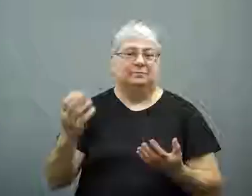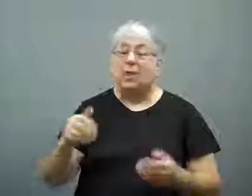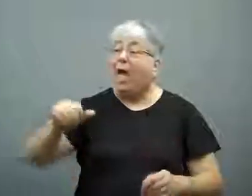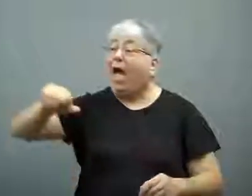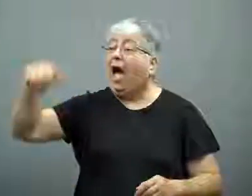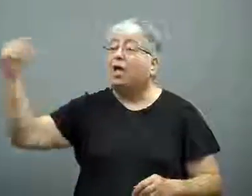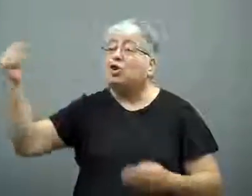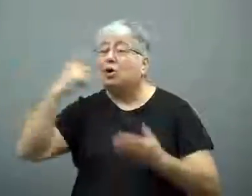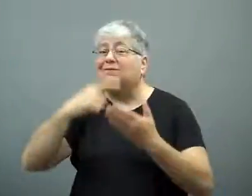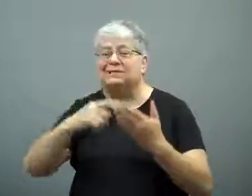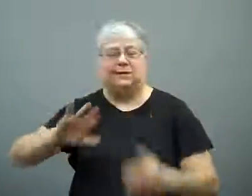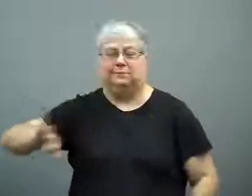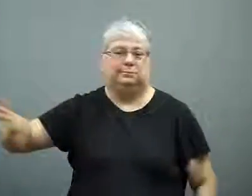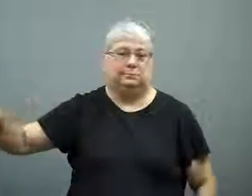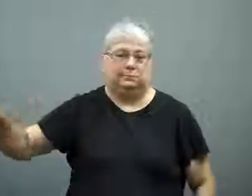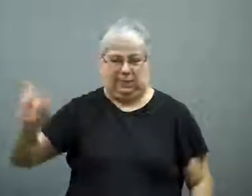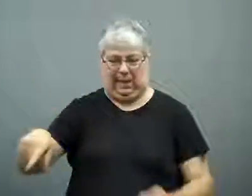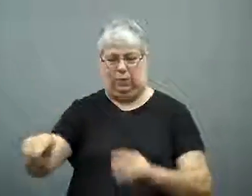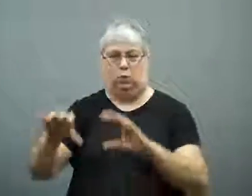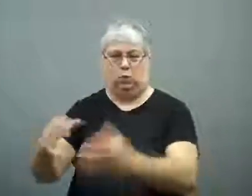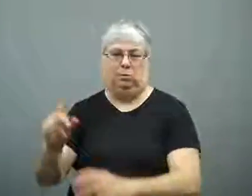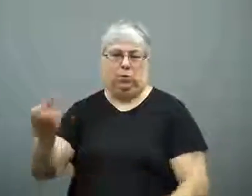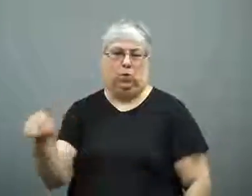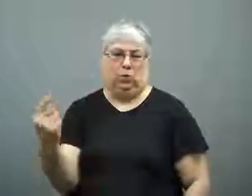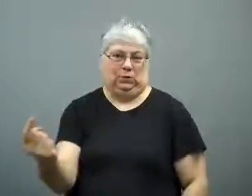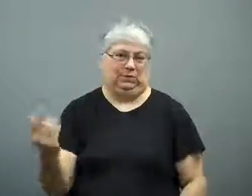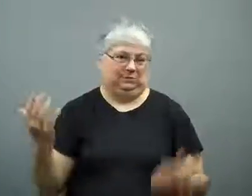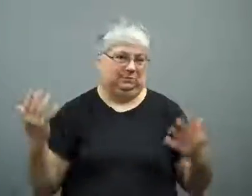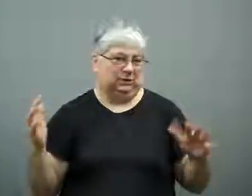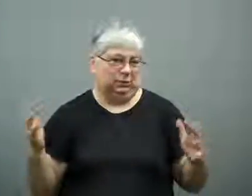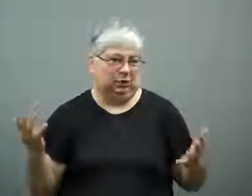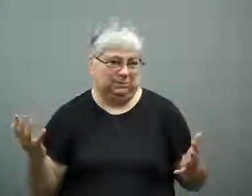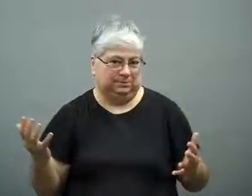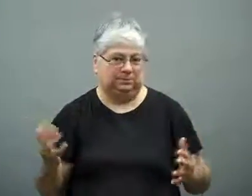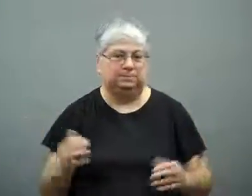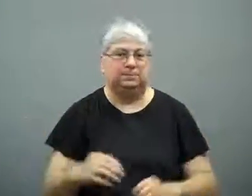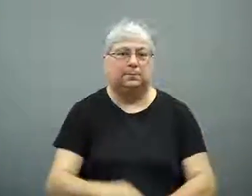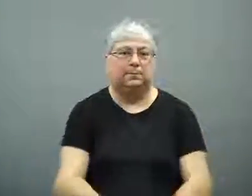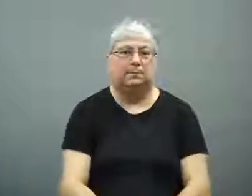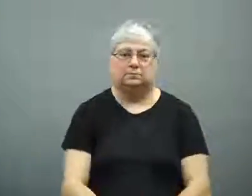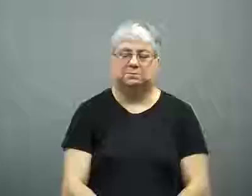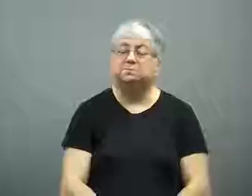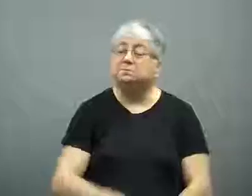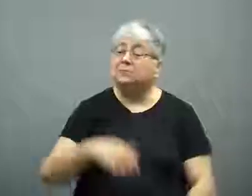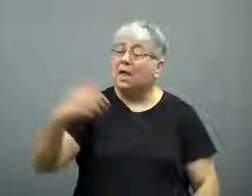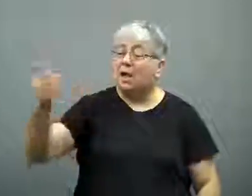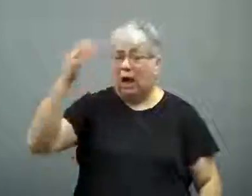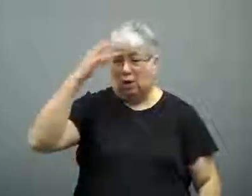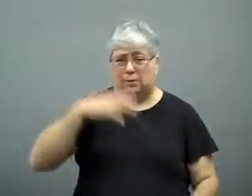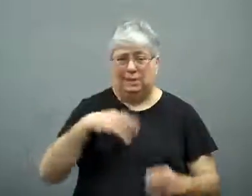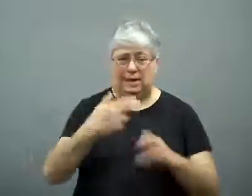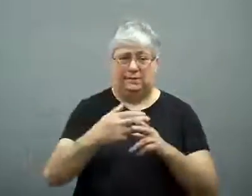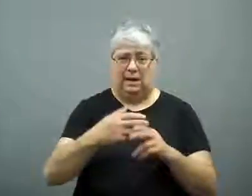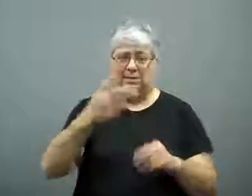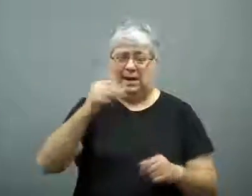They did not want anyone else investigating, only these people.